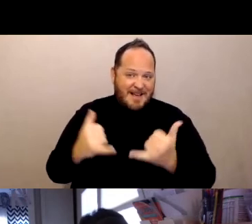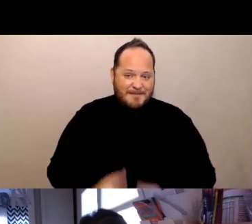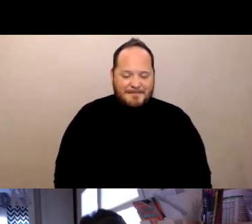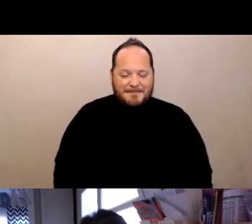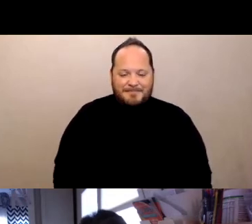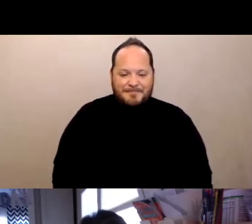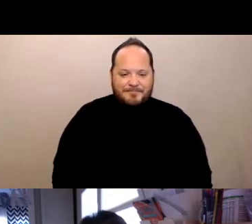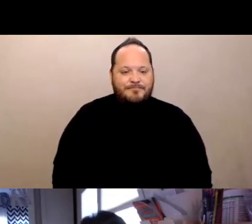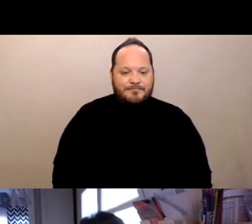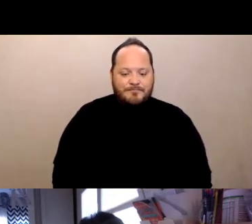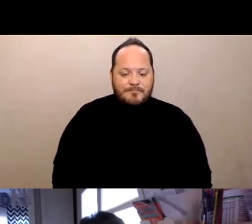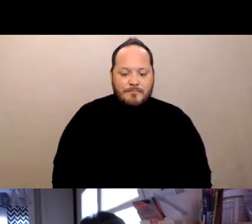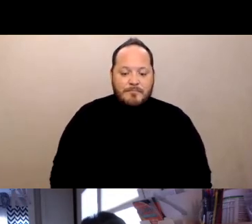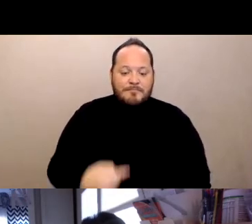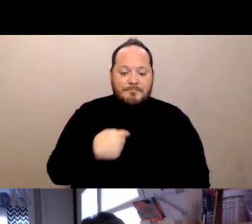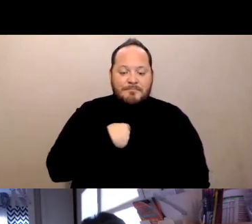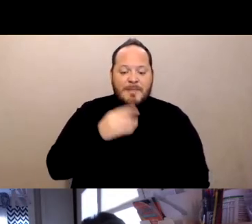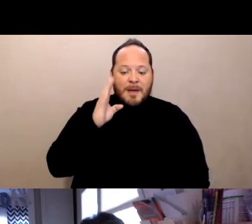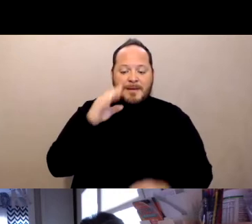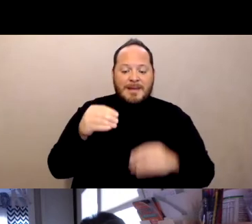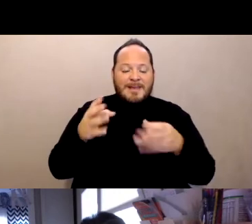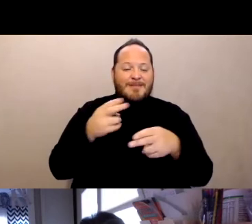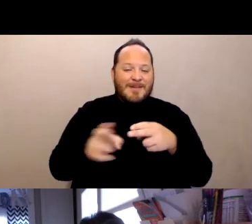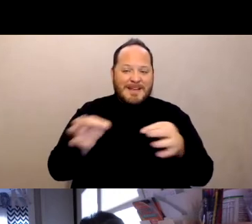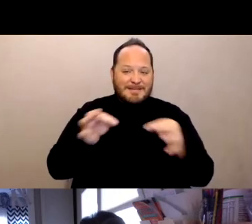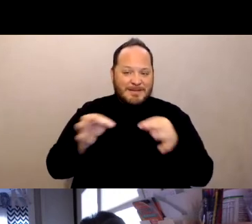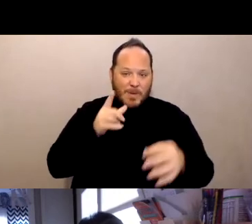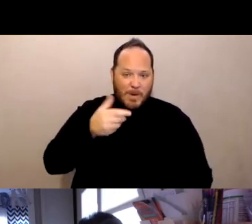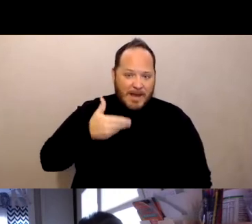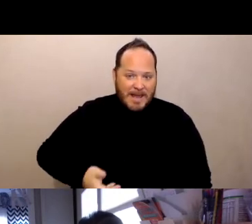I'll just give a quick explanation of who I am and what CANHR is.